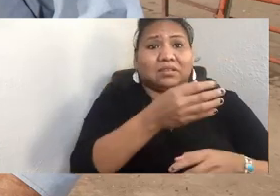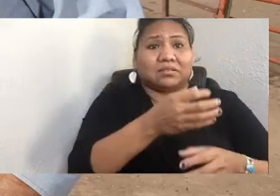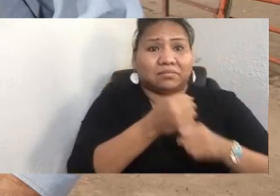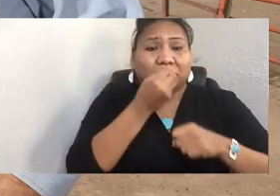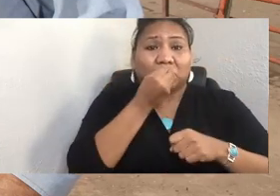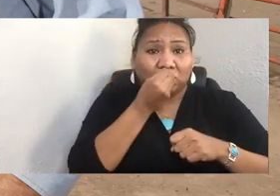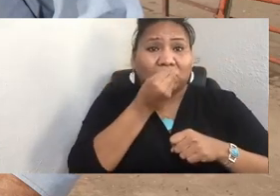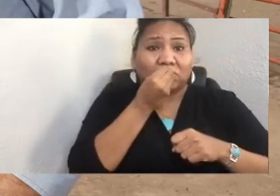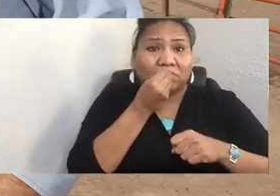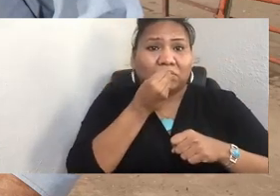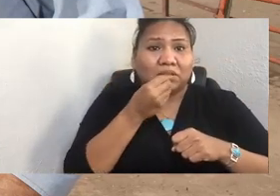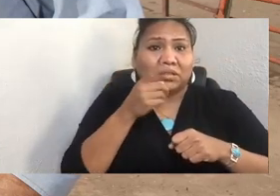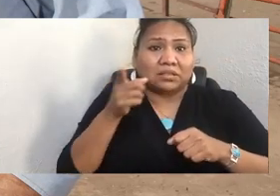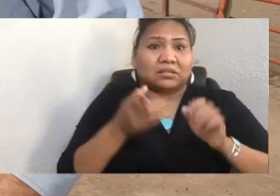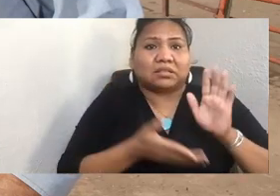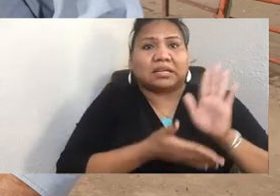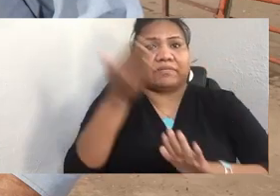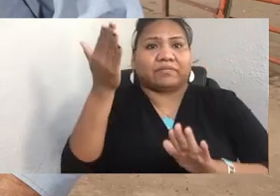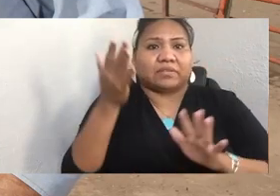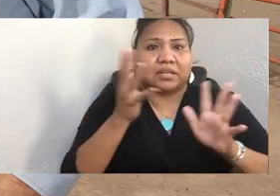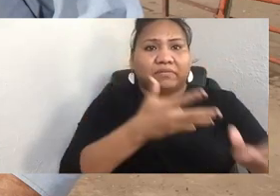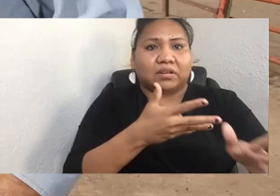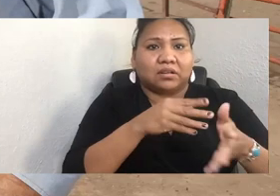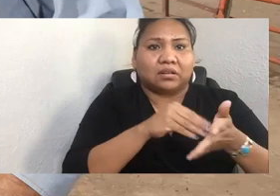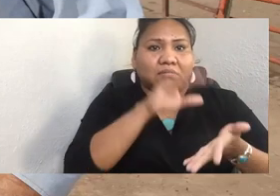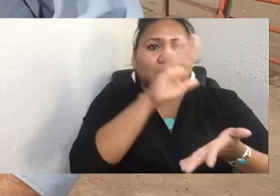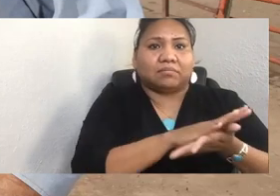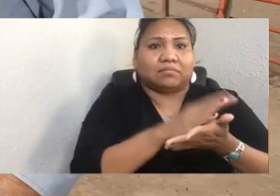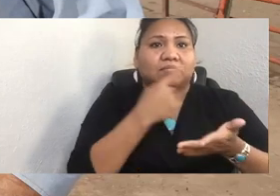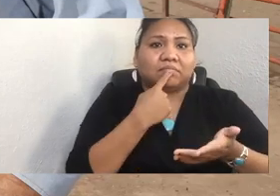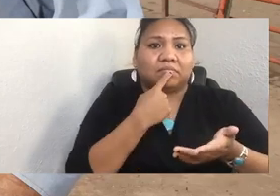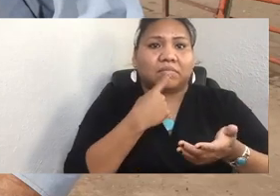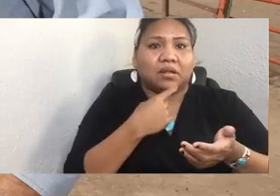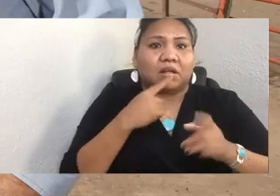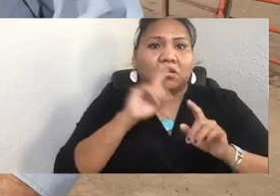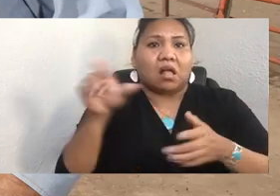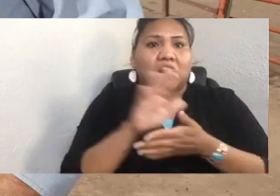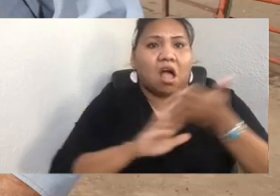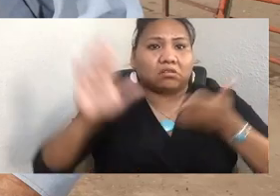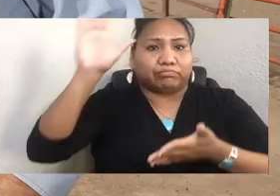Leon proceeded to walk for 49 days from Omaha, Nebraska